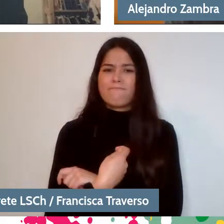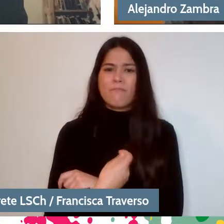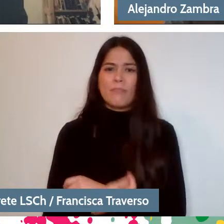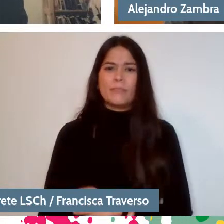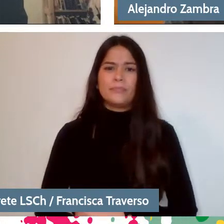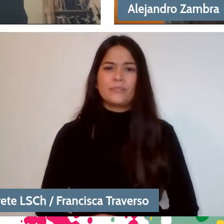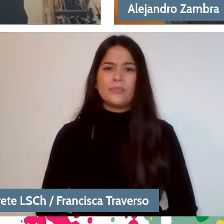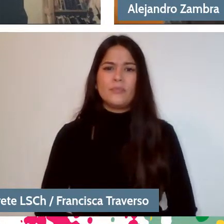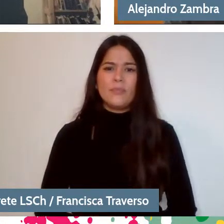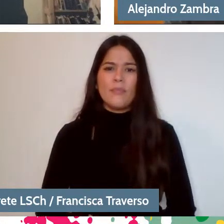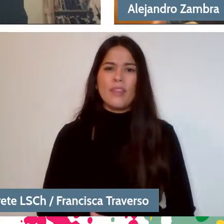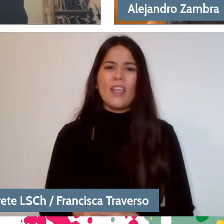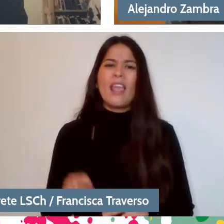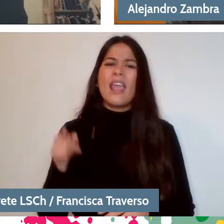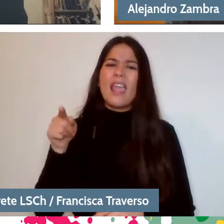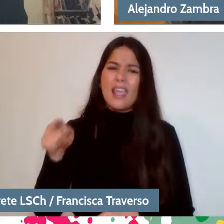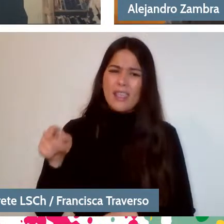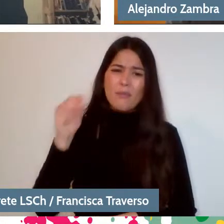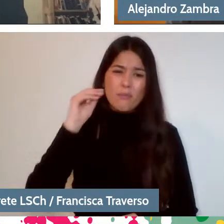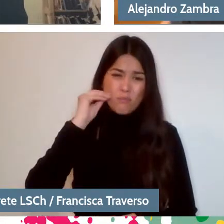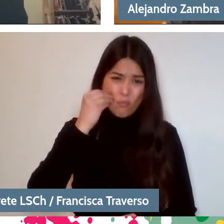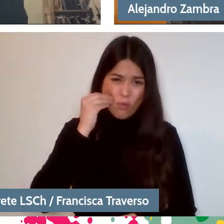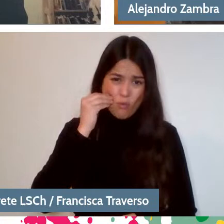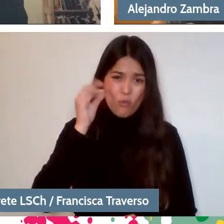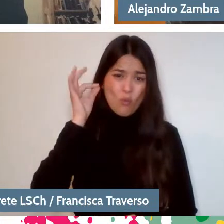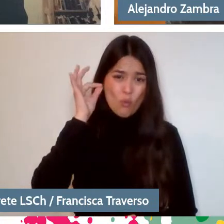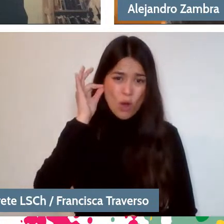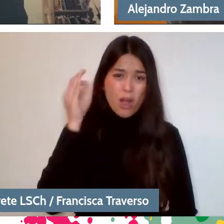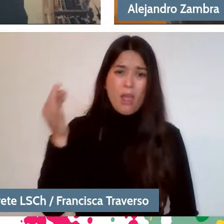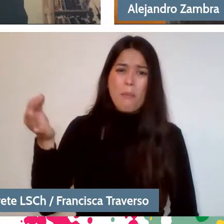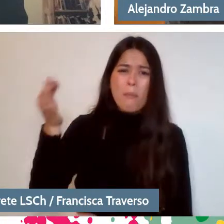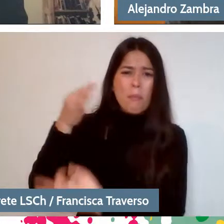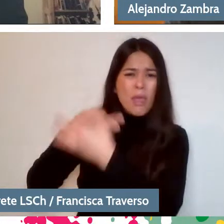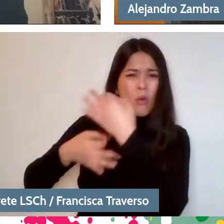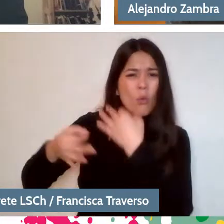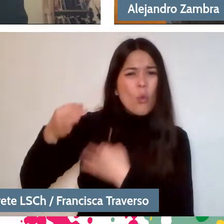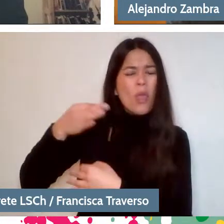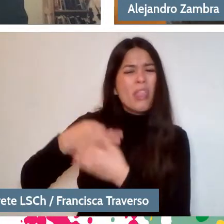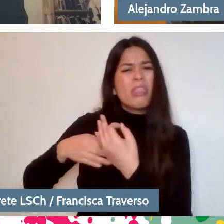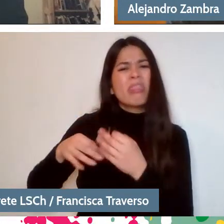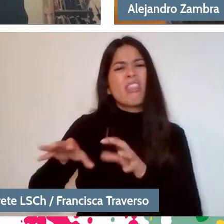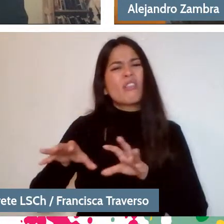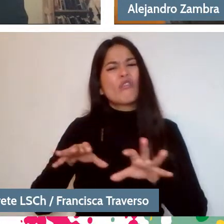She used to tell us stories about people from old Chillan.